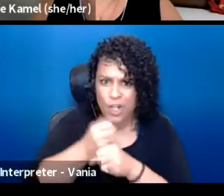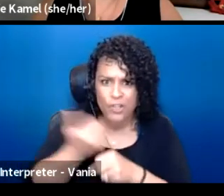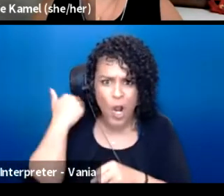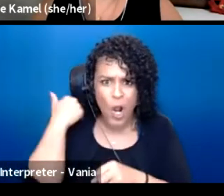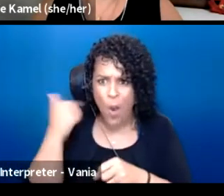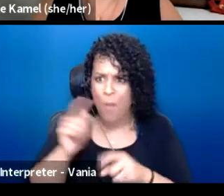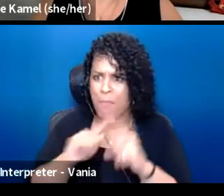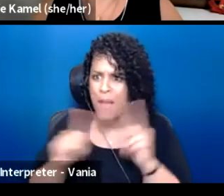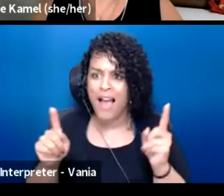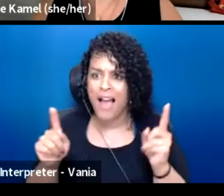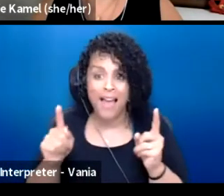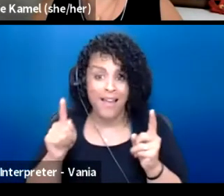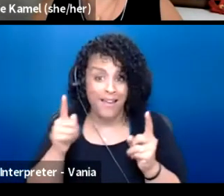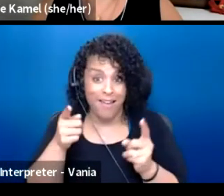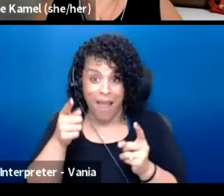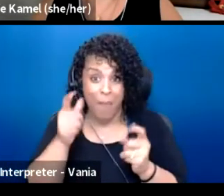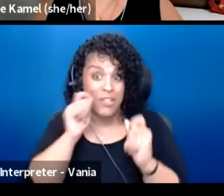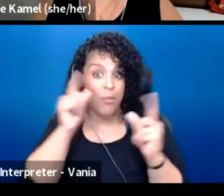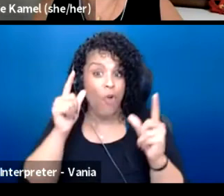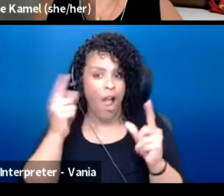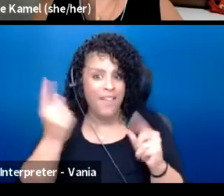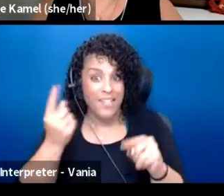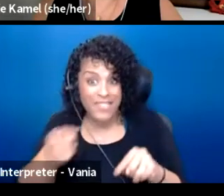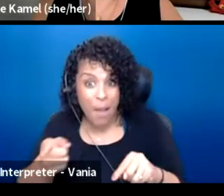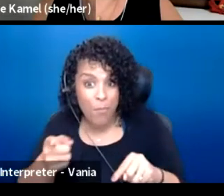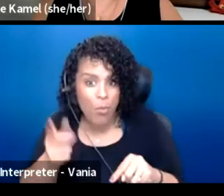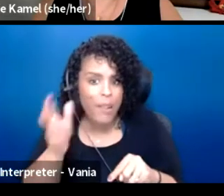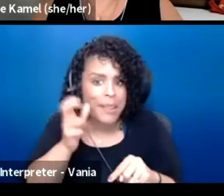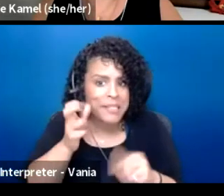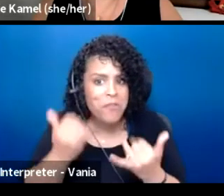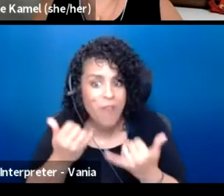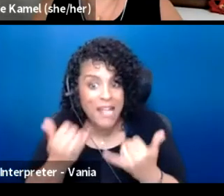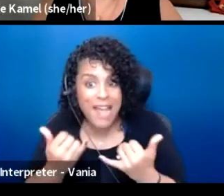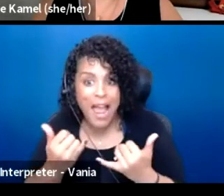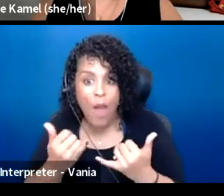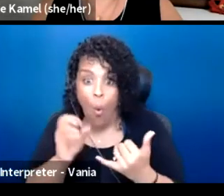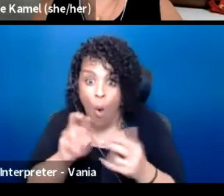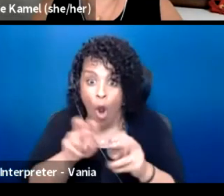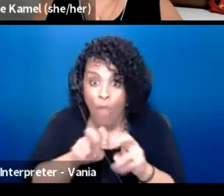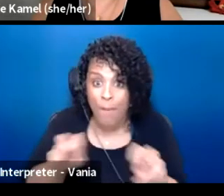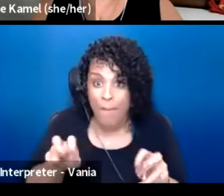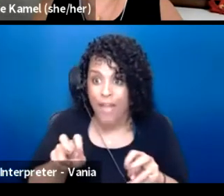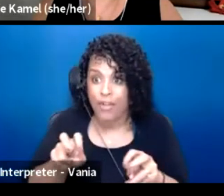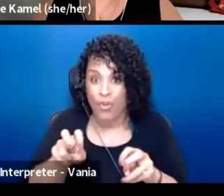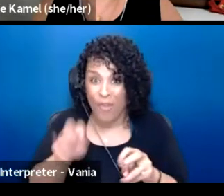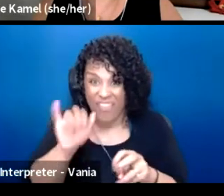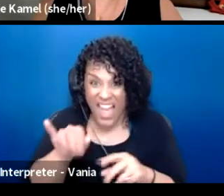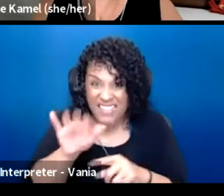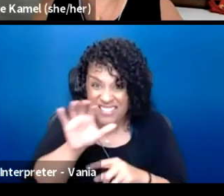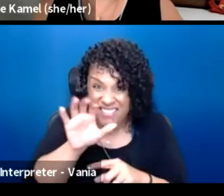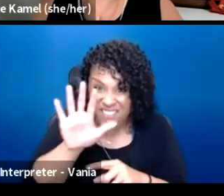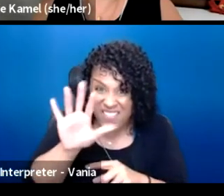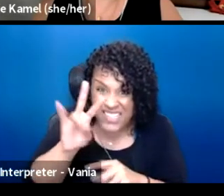either listening or on this panel that's at least 57, which means you are as old as our country